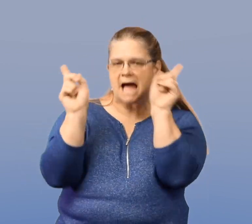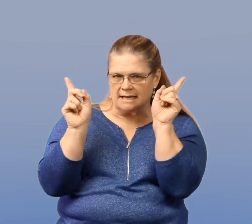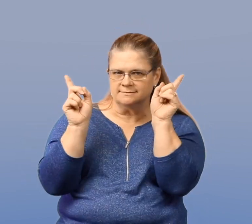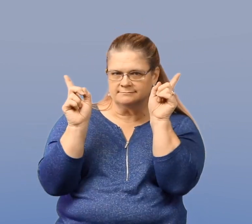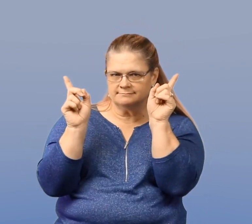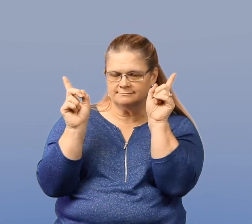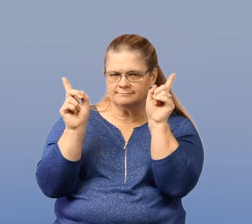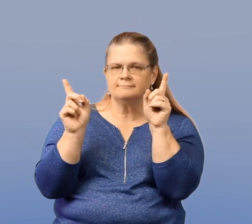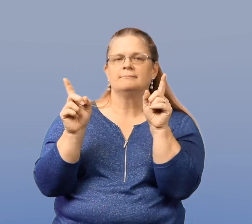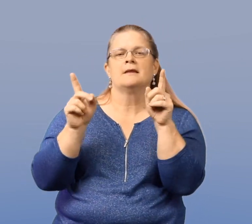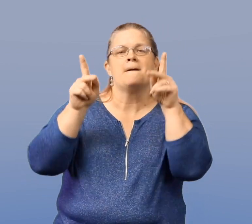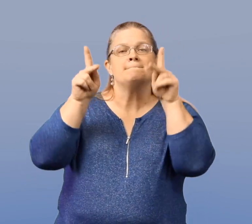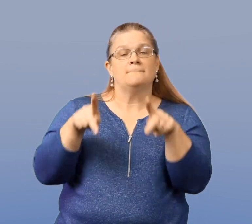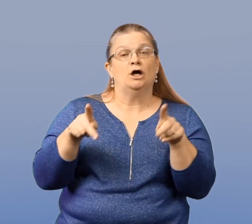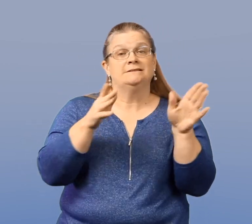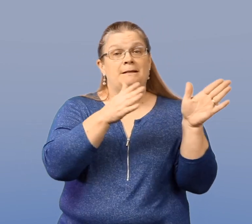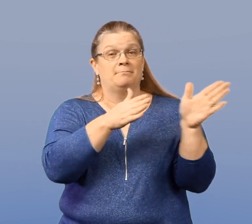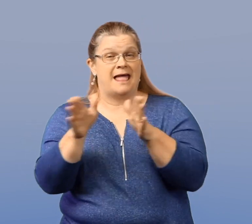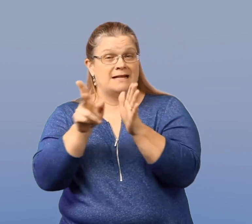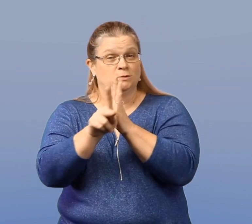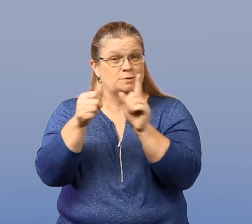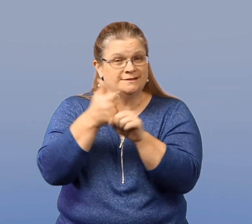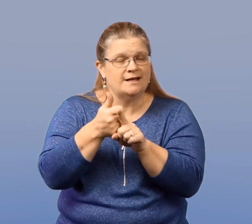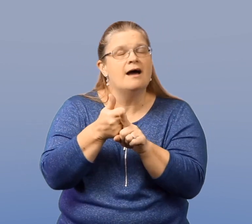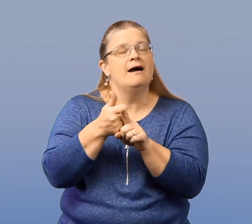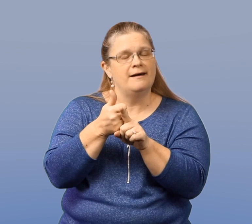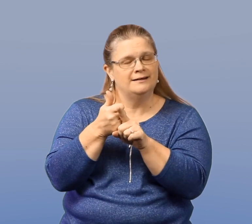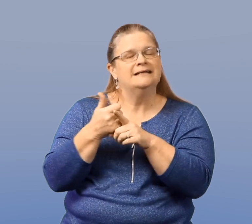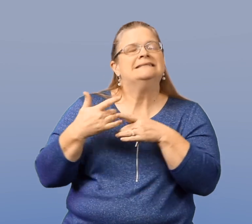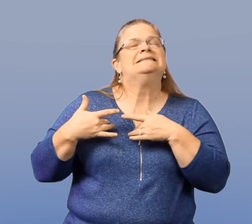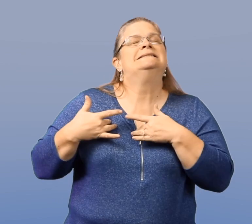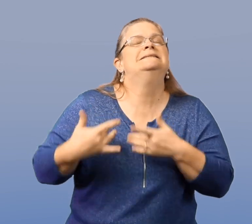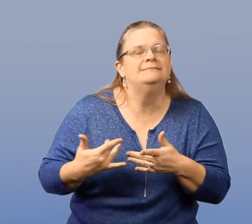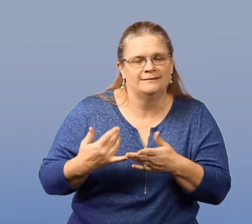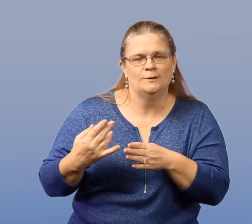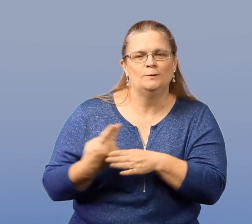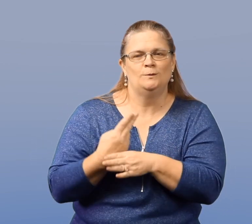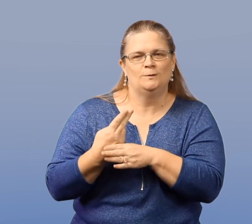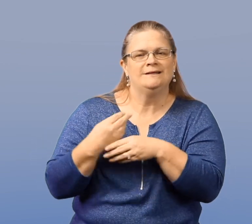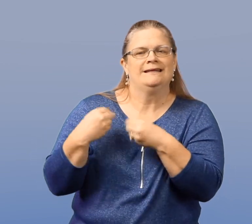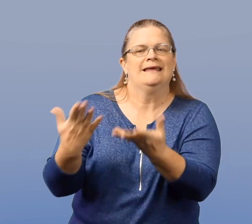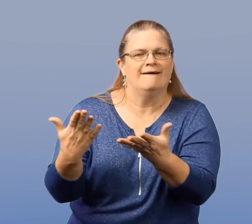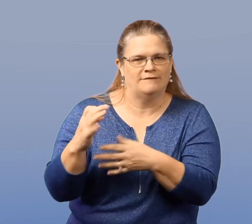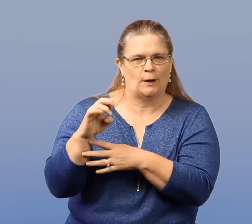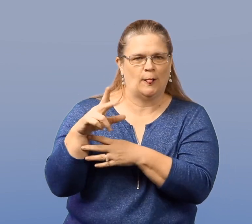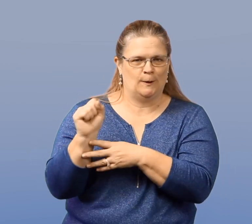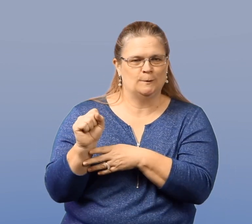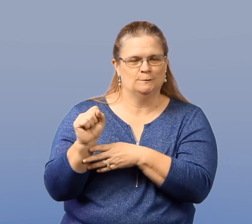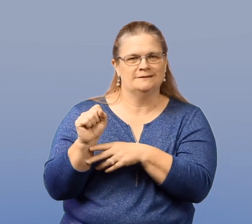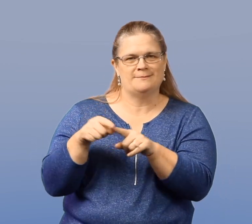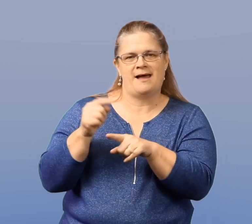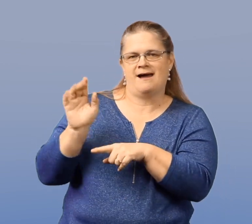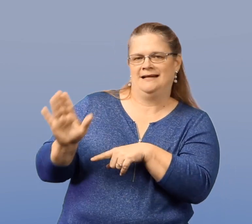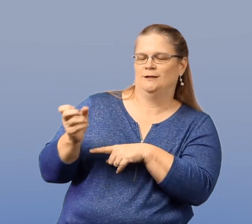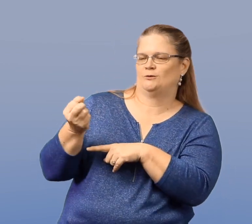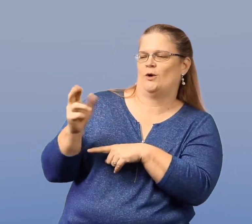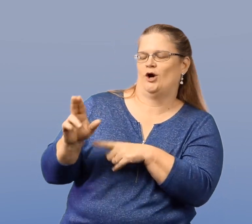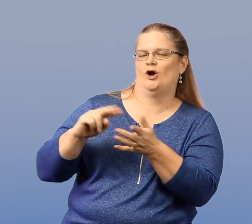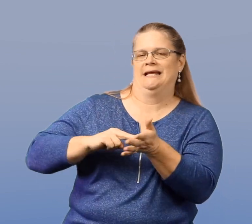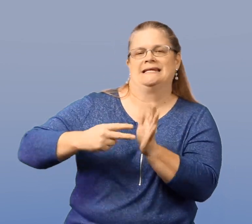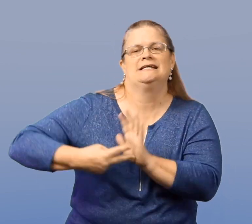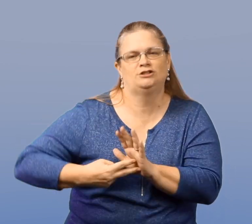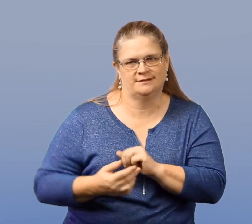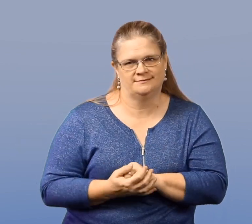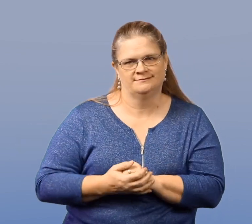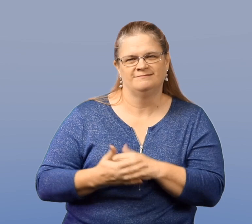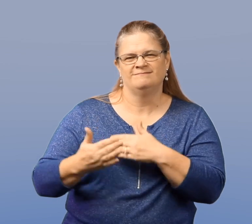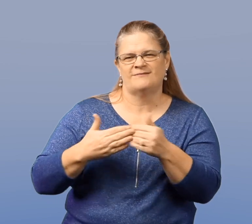A person that plans for suicide oftentimes gives clues to his or her intentions.